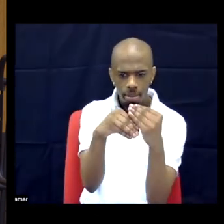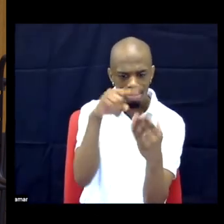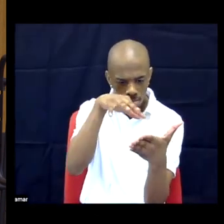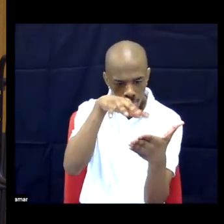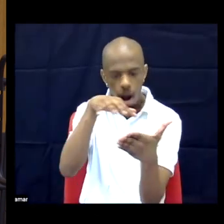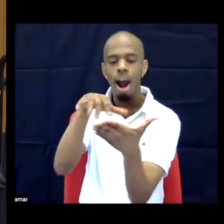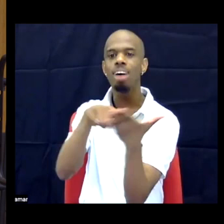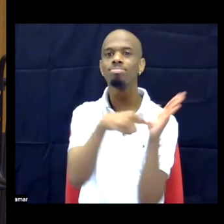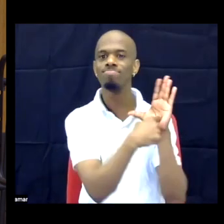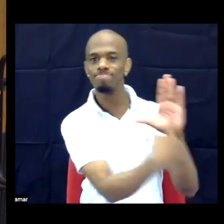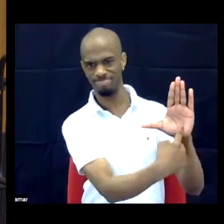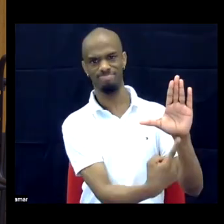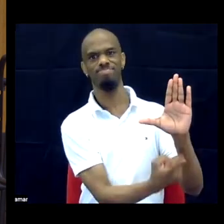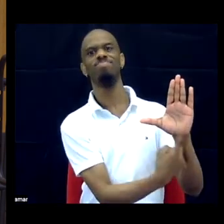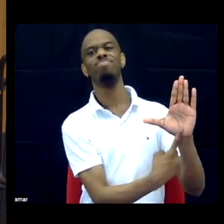And so just having more folks come in.